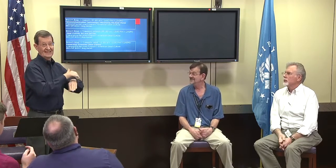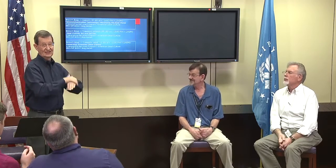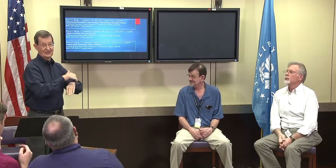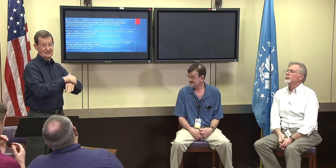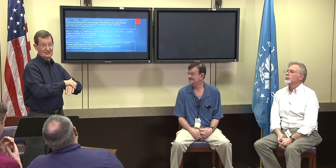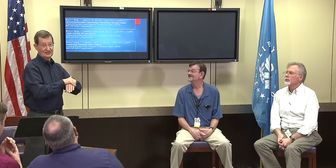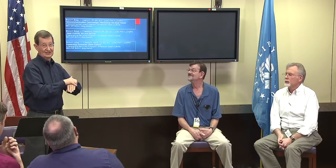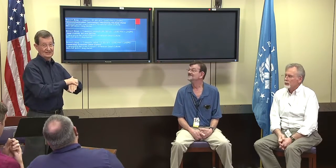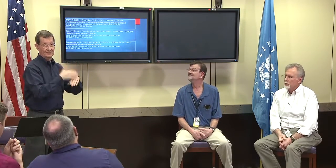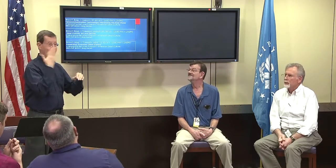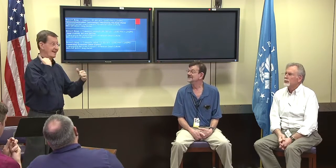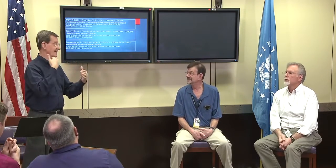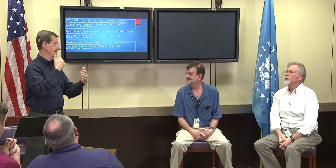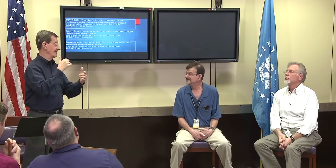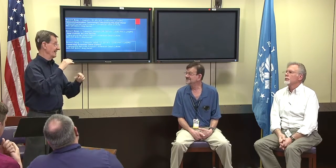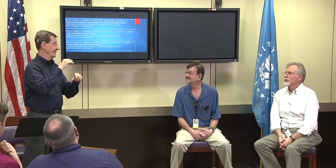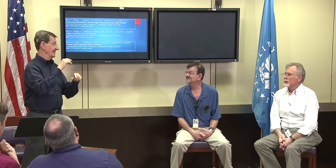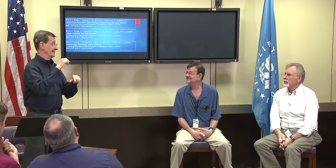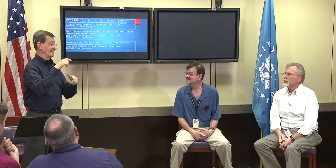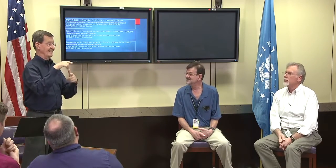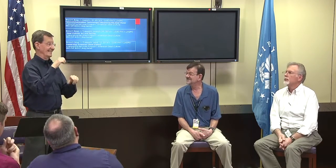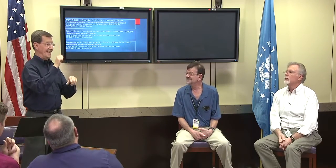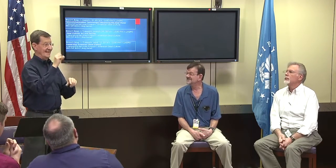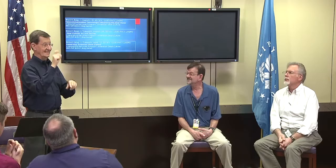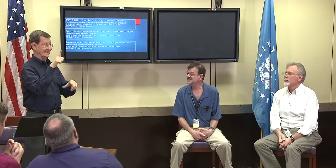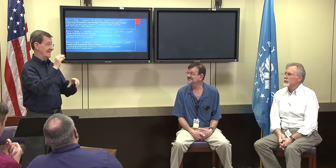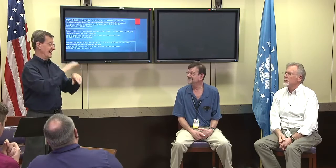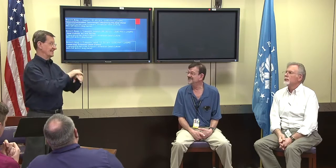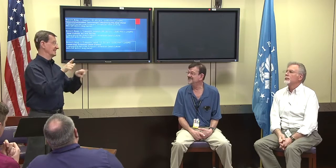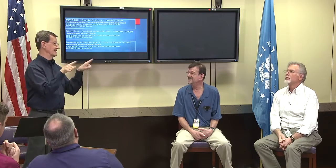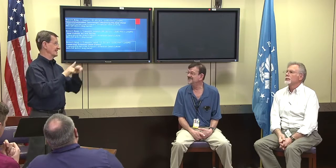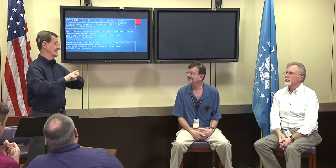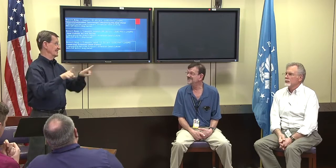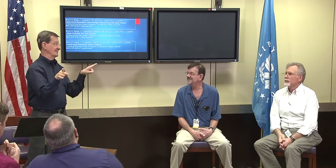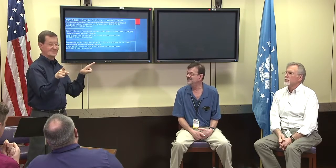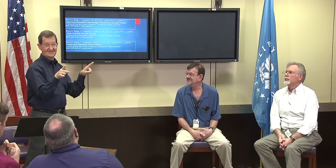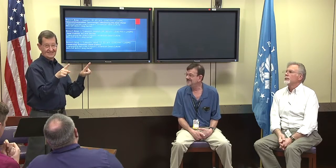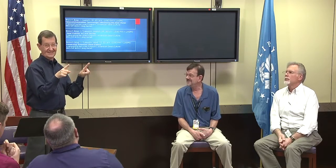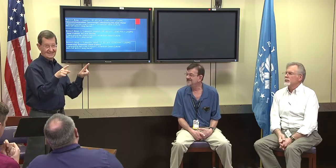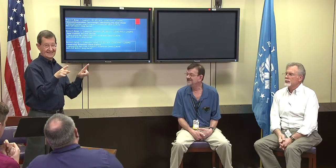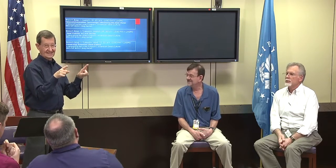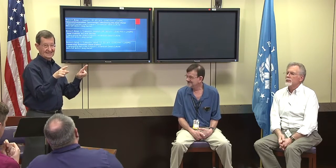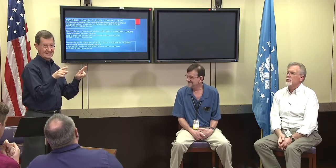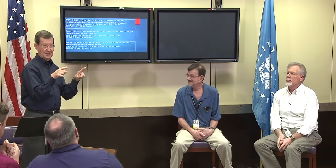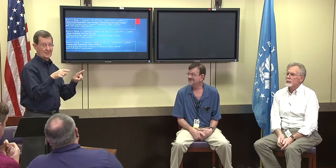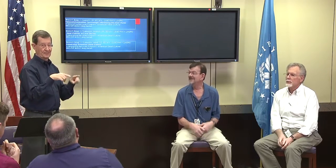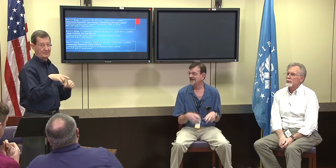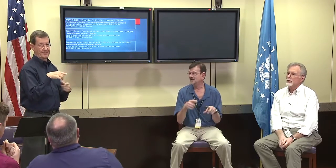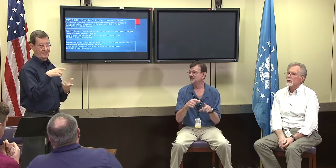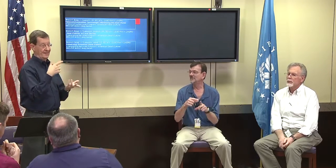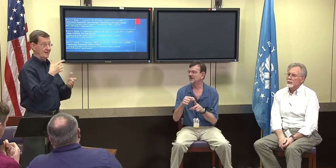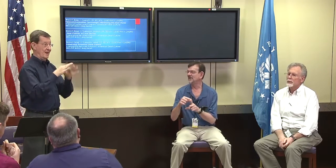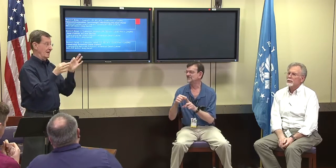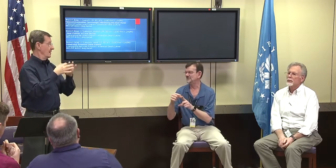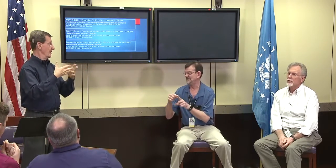that captioning on TV has been really great. That technology actually helped us improve our English